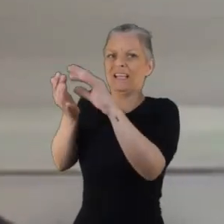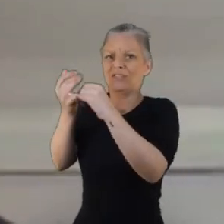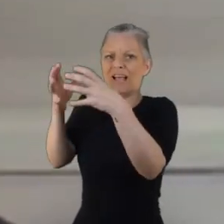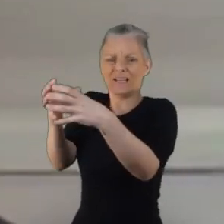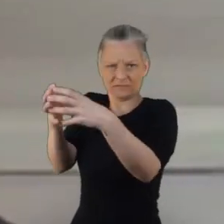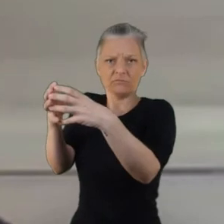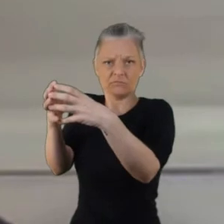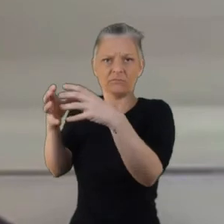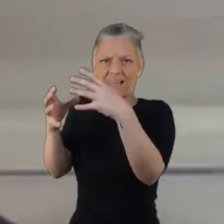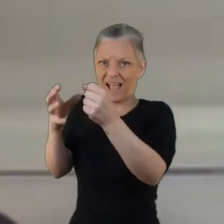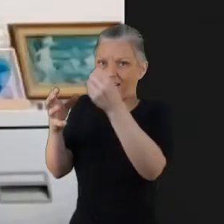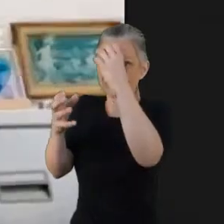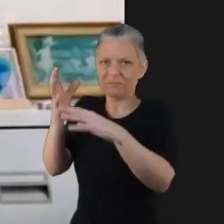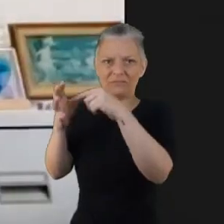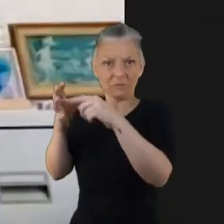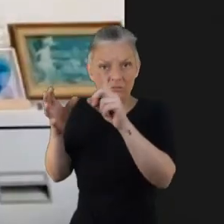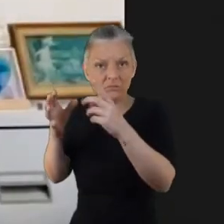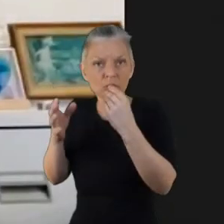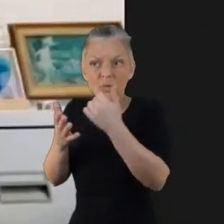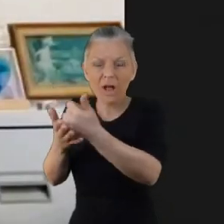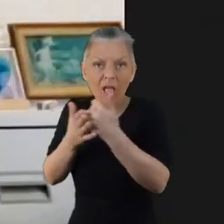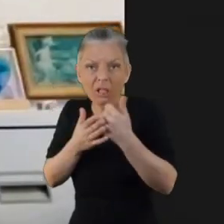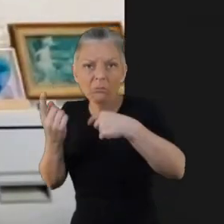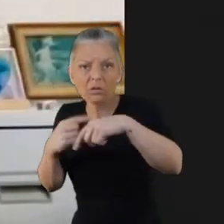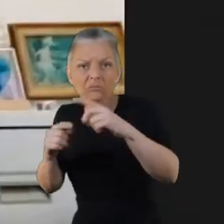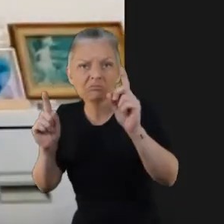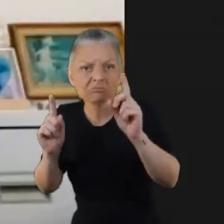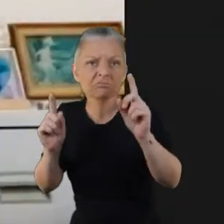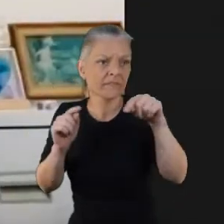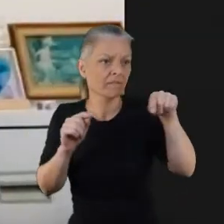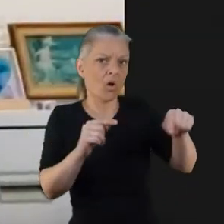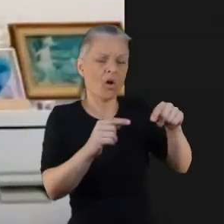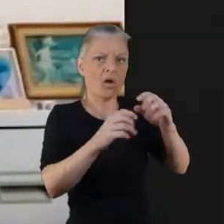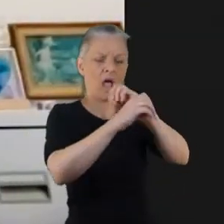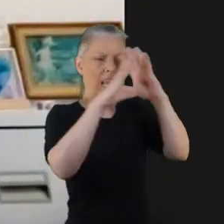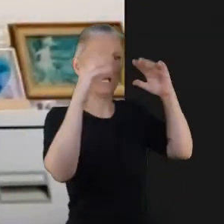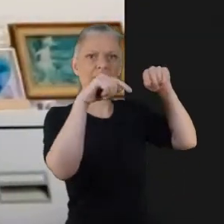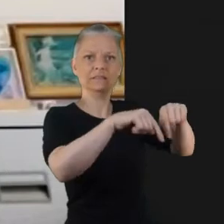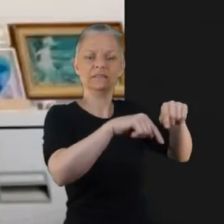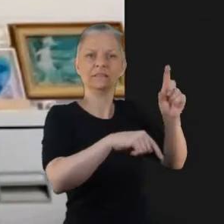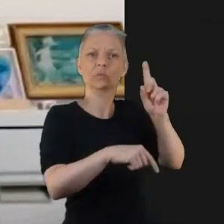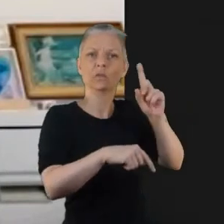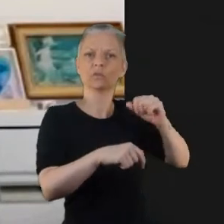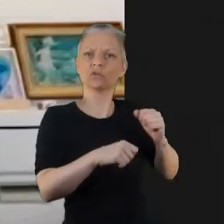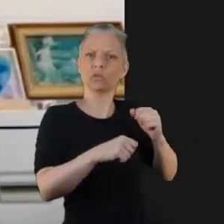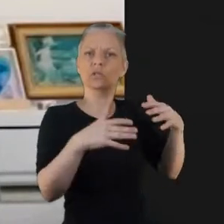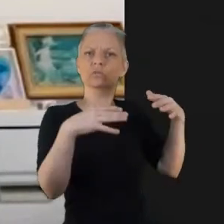way. Yeah I would definitely say don't try to, you know for other clinicians wanting to to